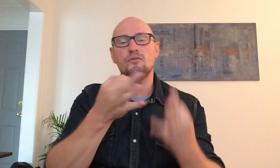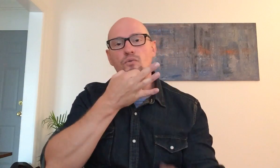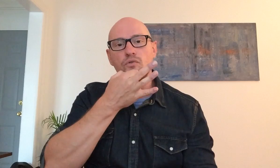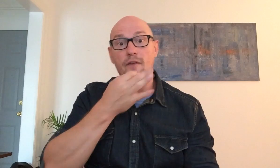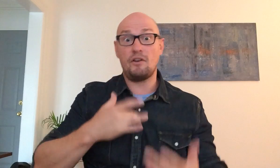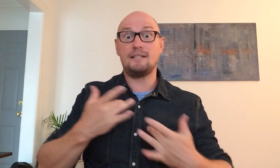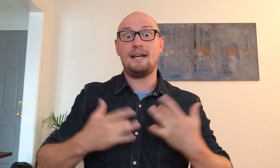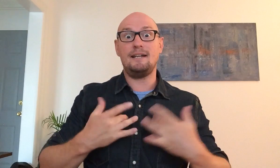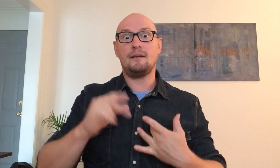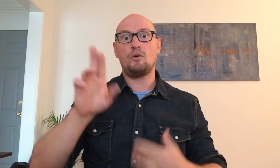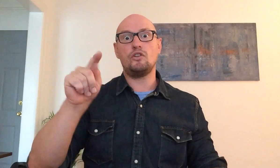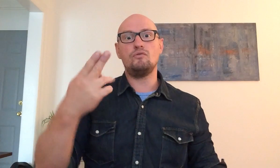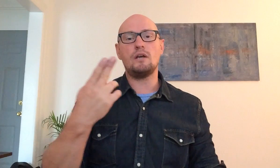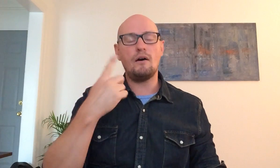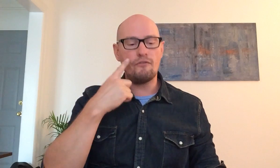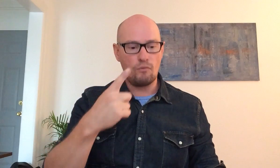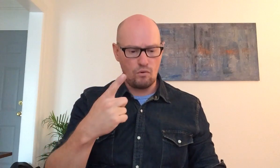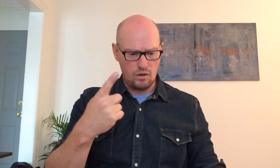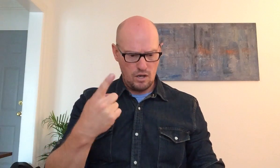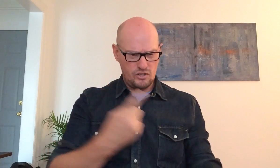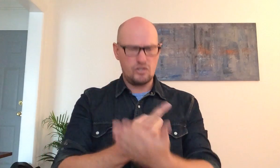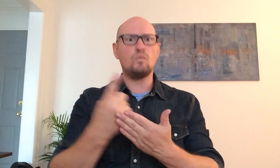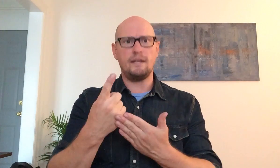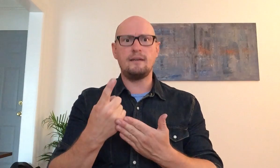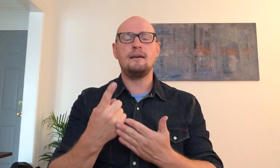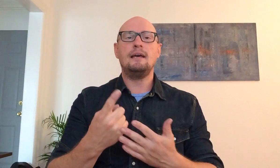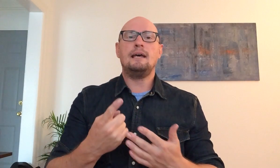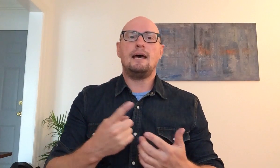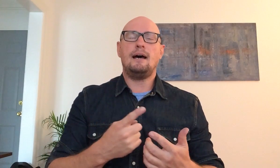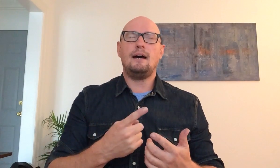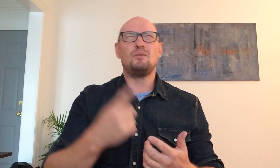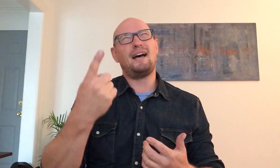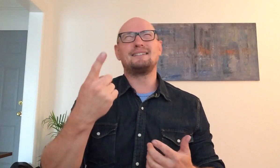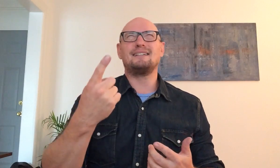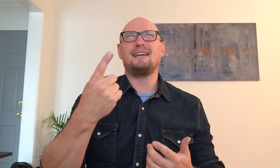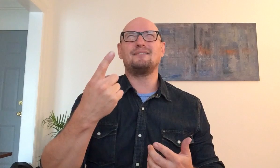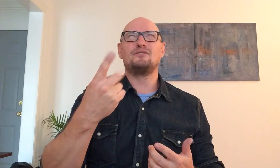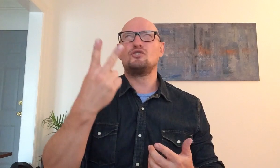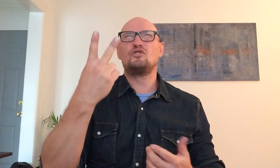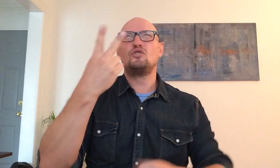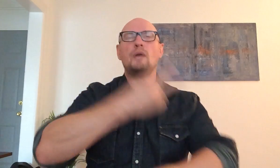soon i'm very excited and going to utah for just a week will actually like two